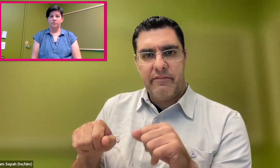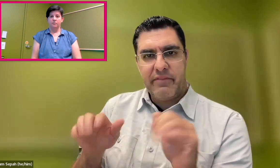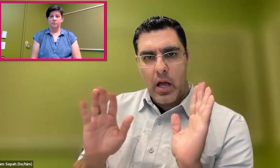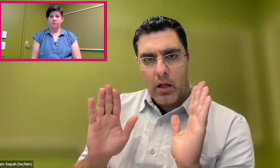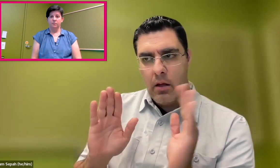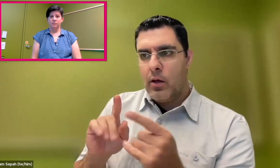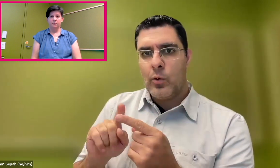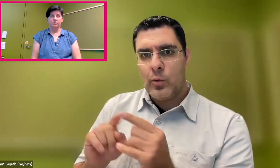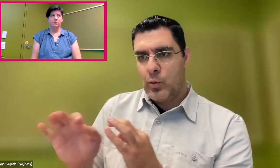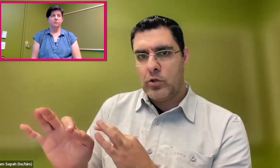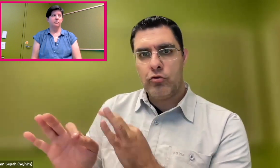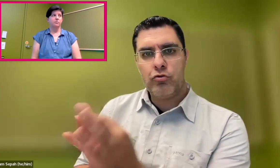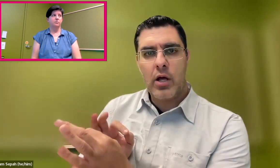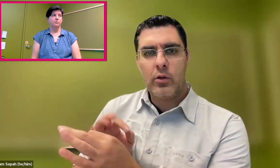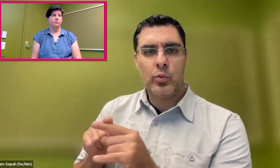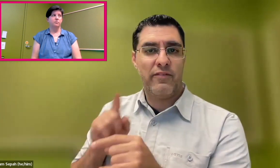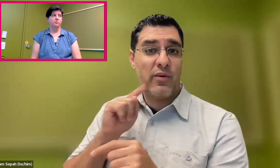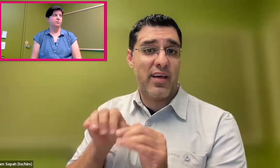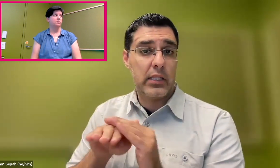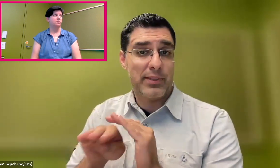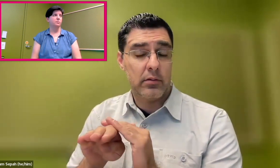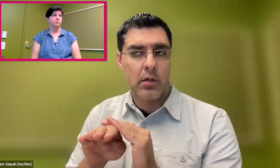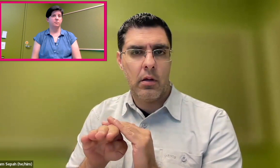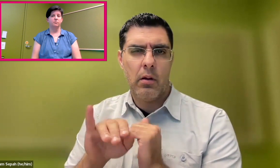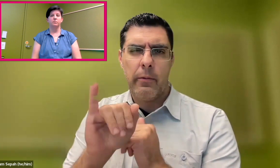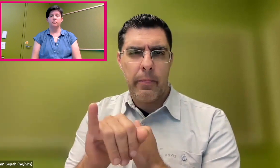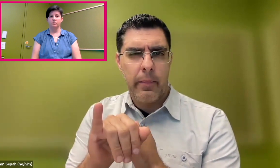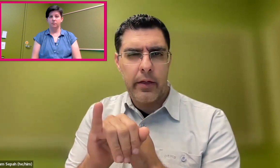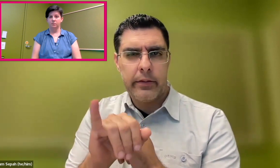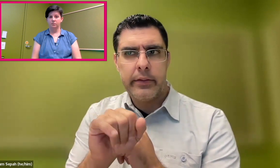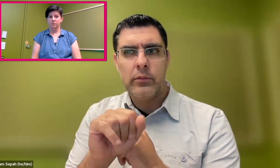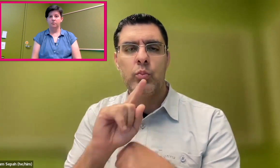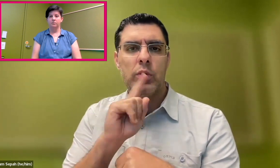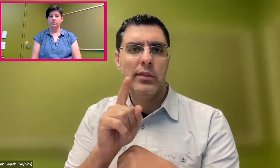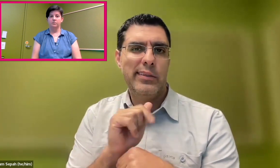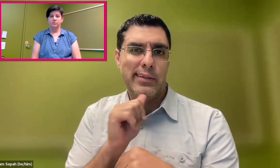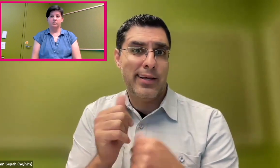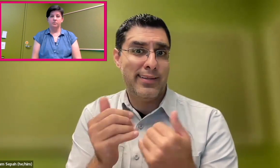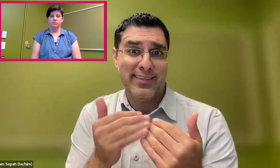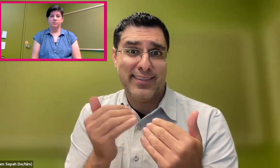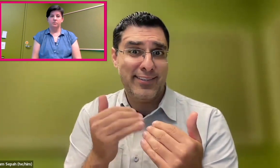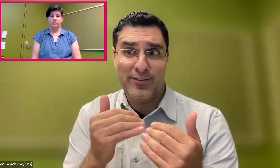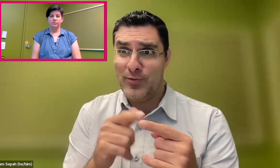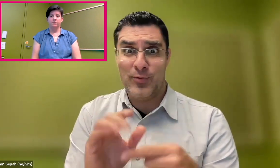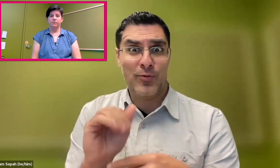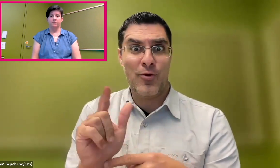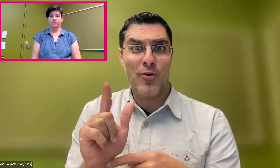But for example, using myself, I need to sacrifice privacy for accessibility sometimes.